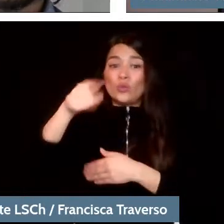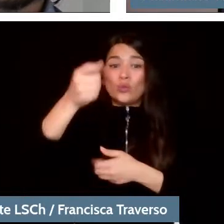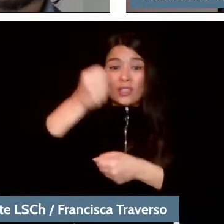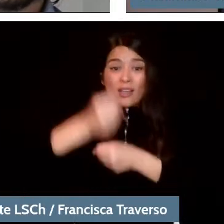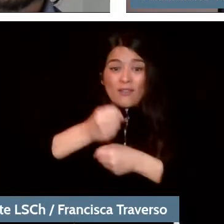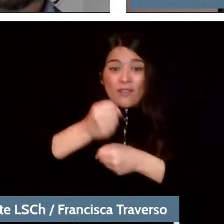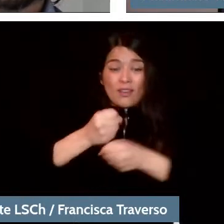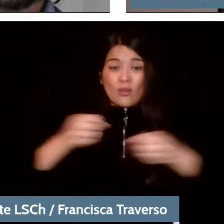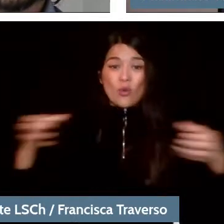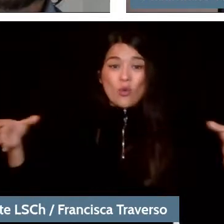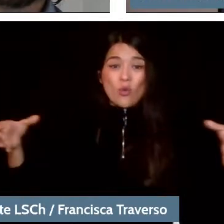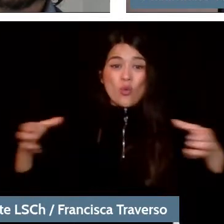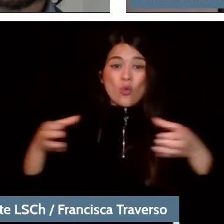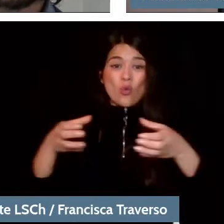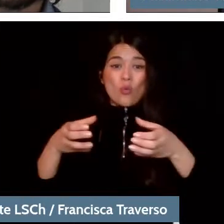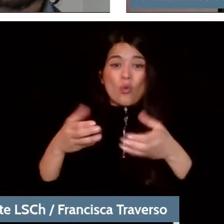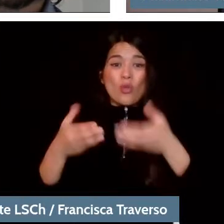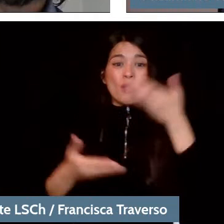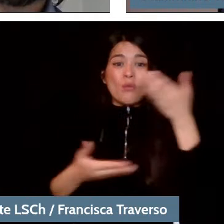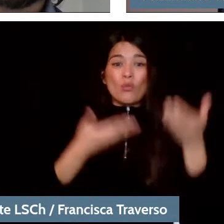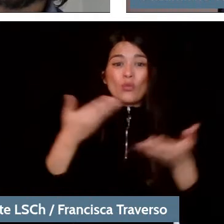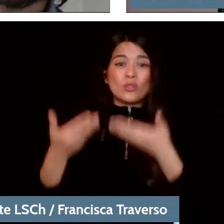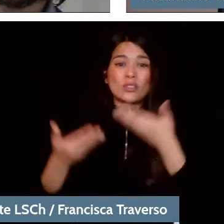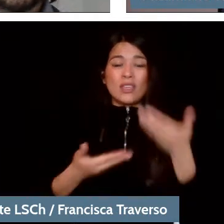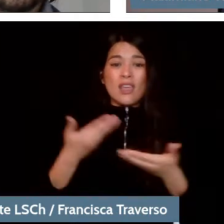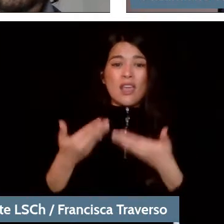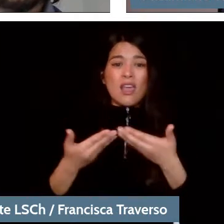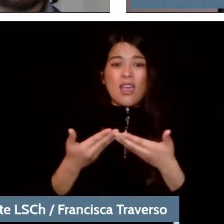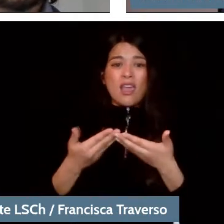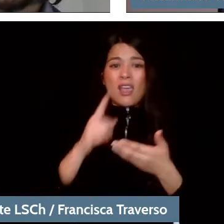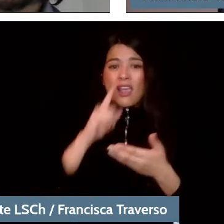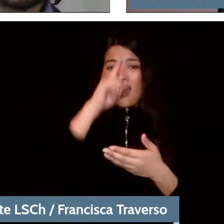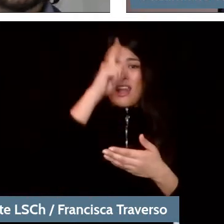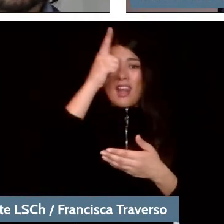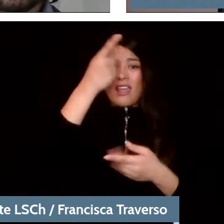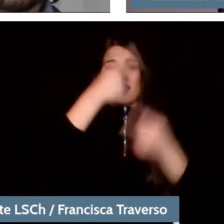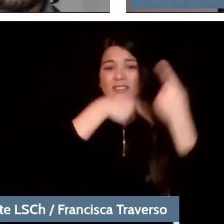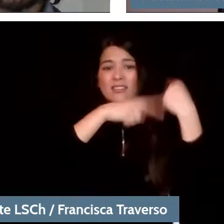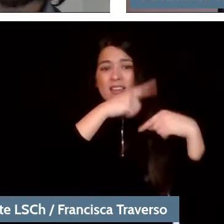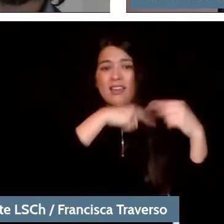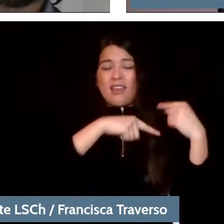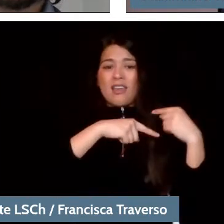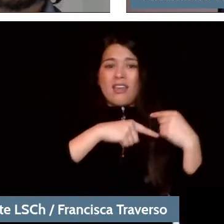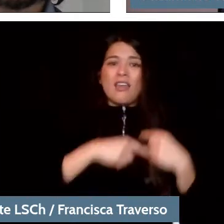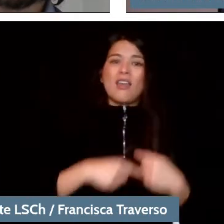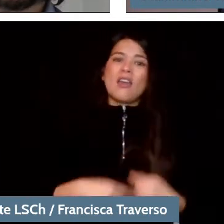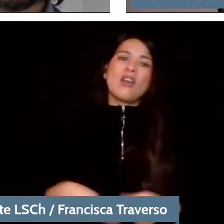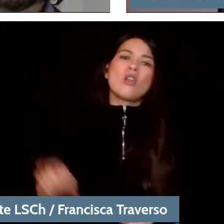let's say, a romantic classical repertoire, how does that get, not using ancient or historical instruments,